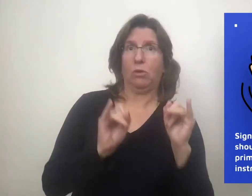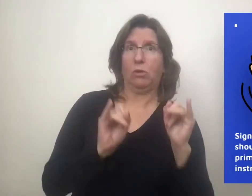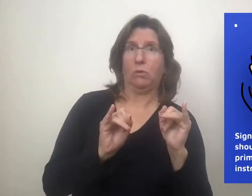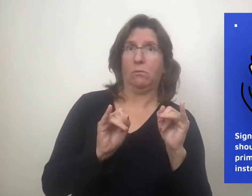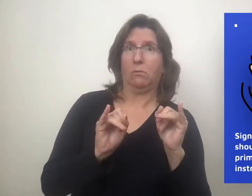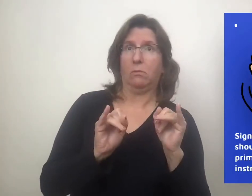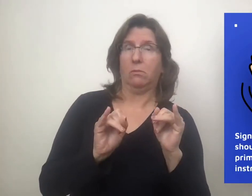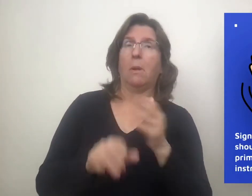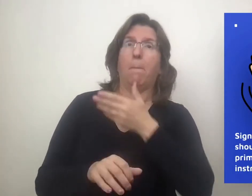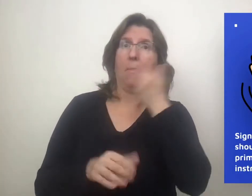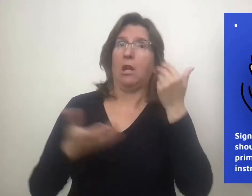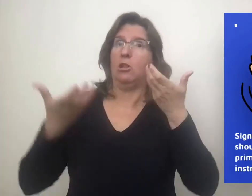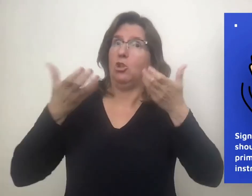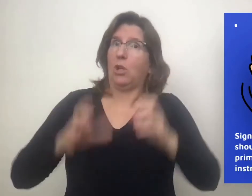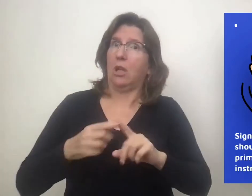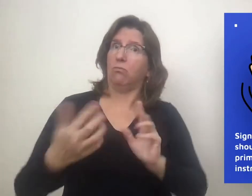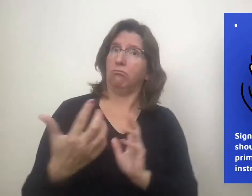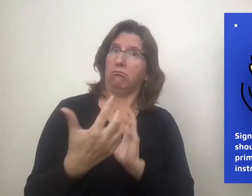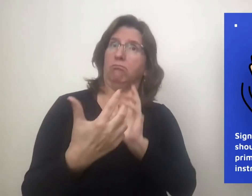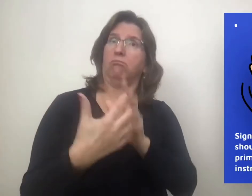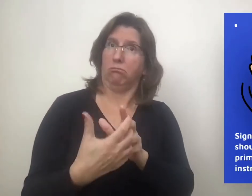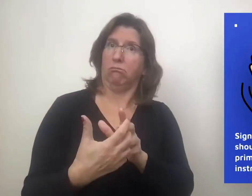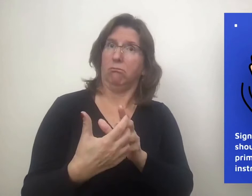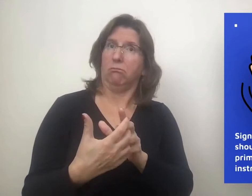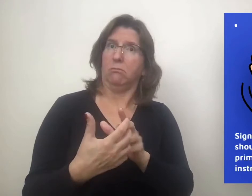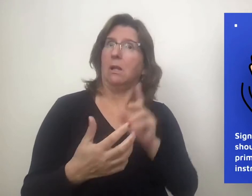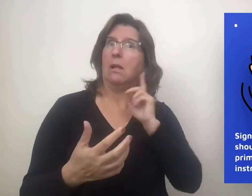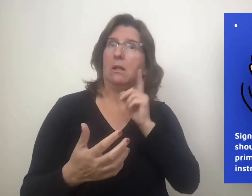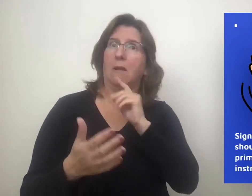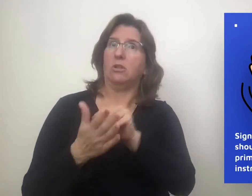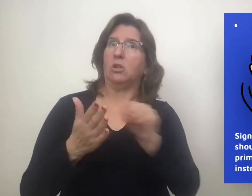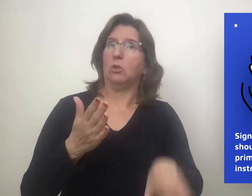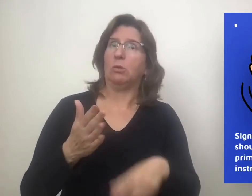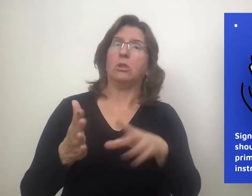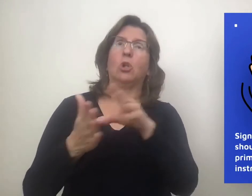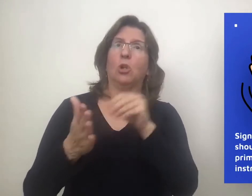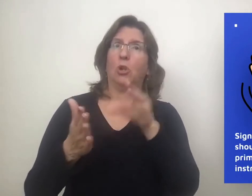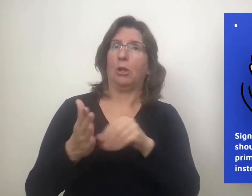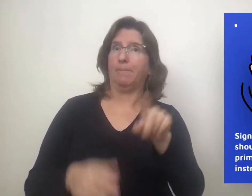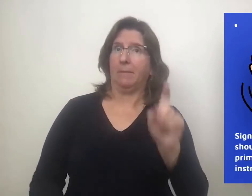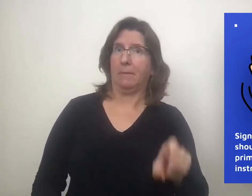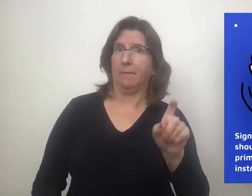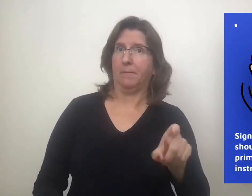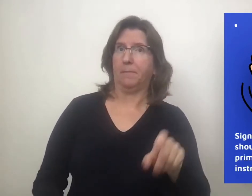Evidence shows that instruction in sign language best meets the needs of deaf learners.